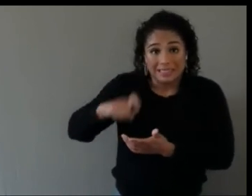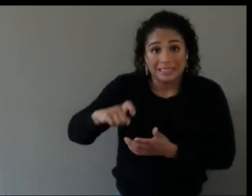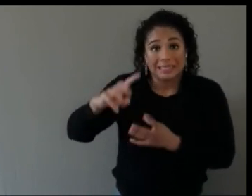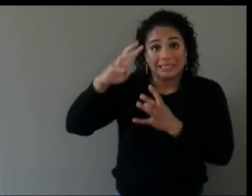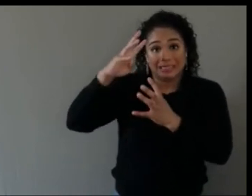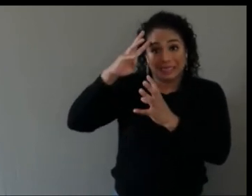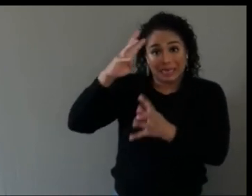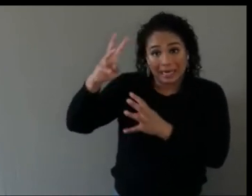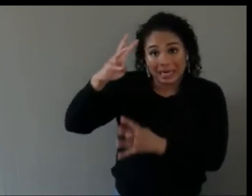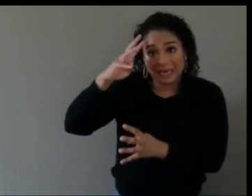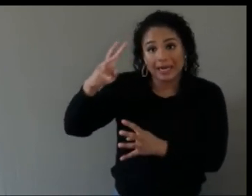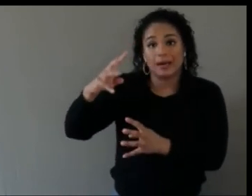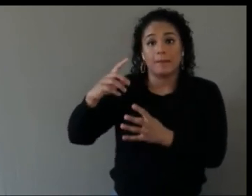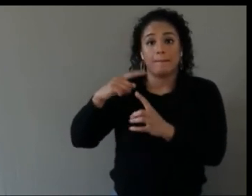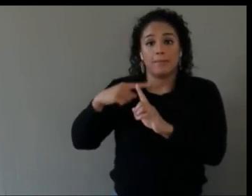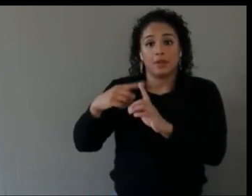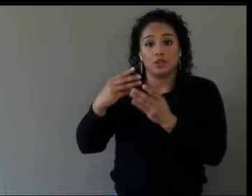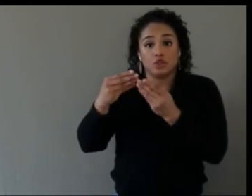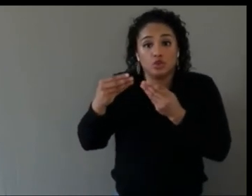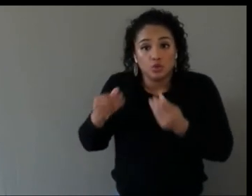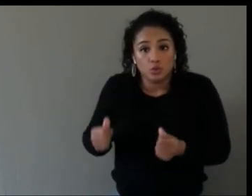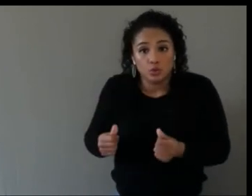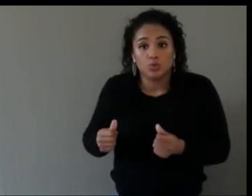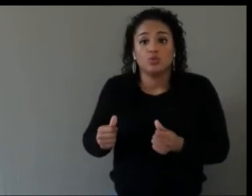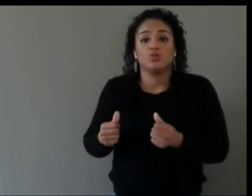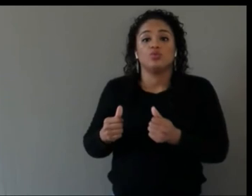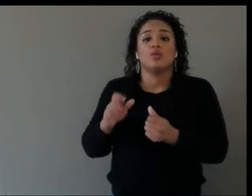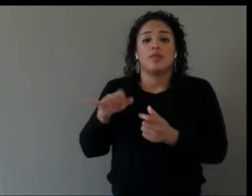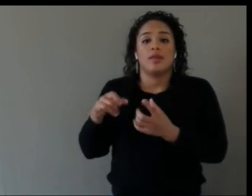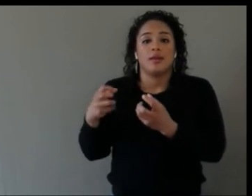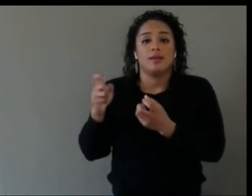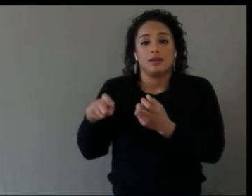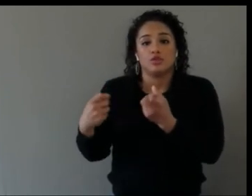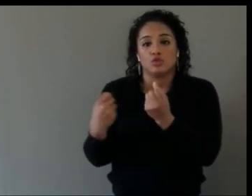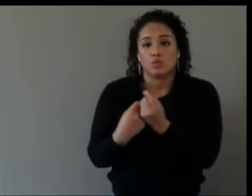and support.